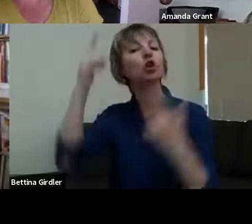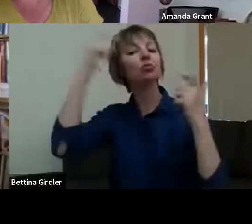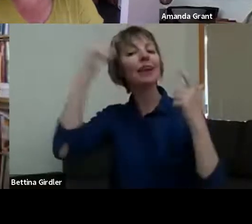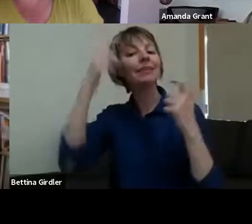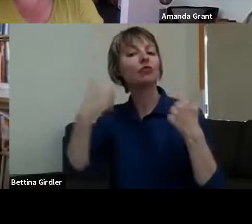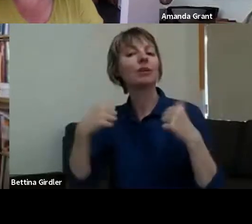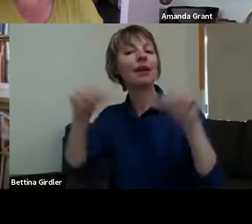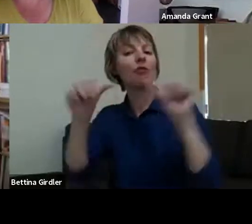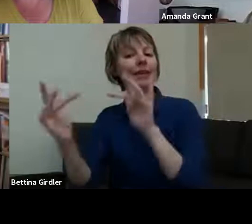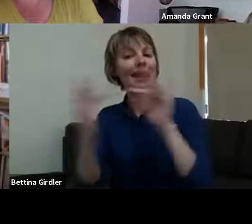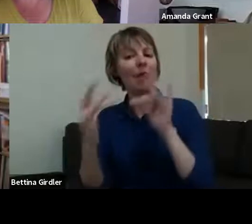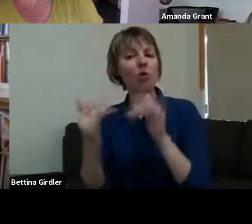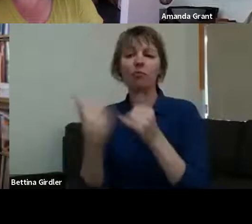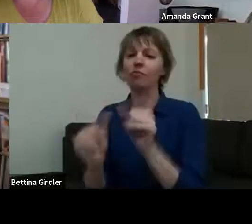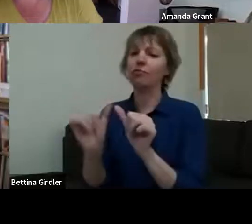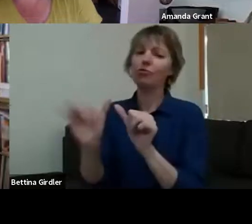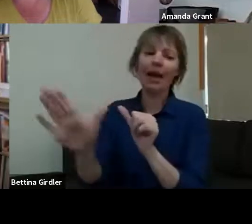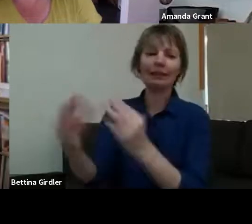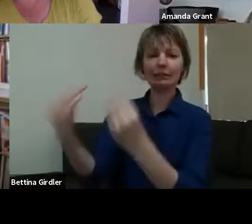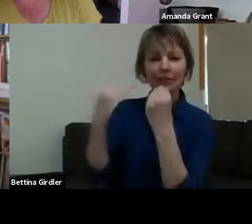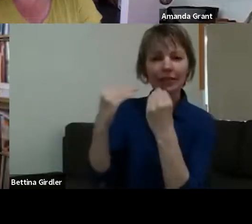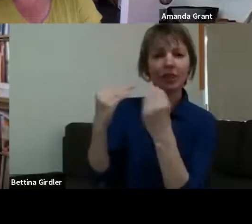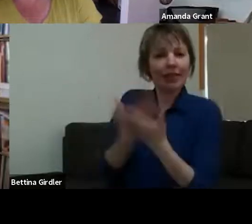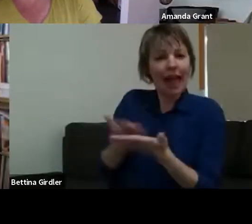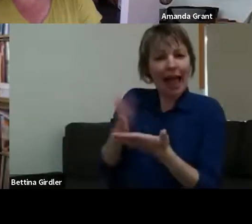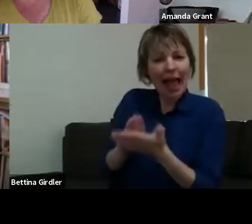are doing that properly, and we're not just walking in saying, "Don't